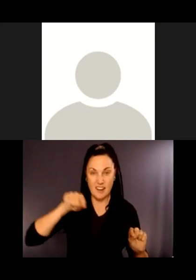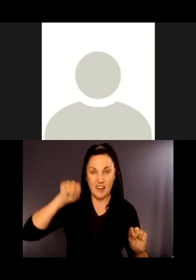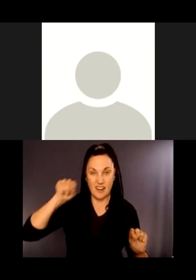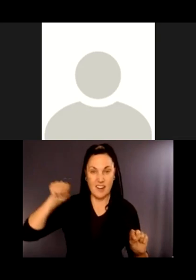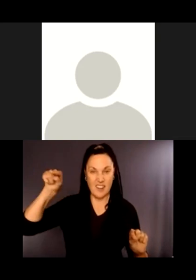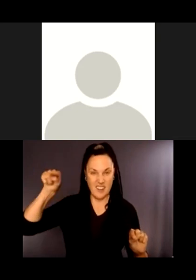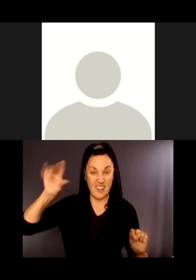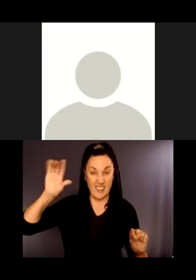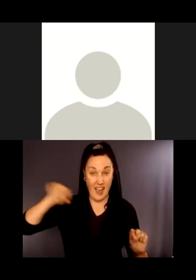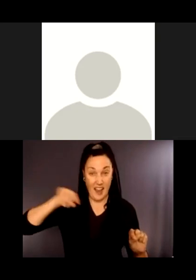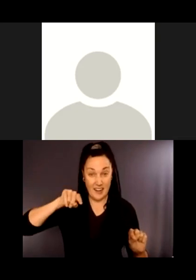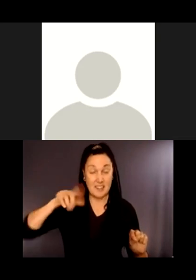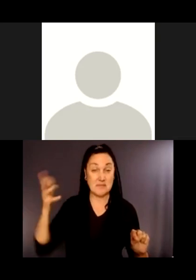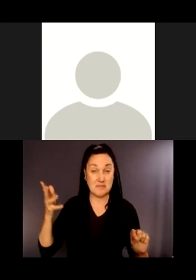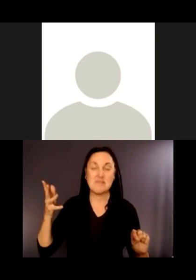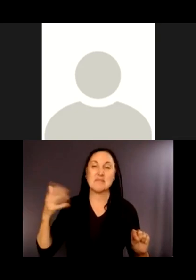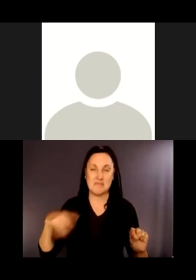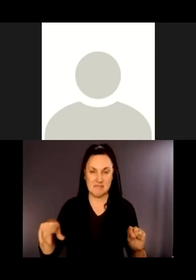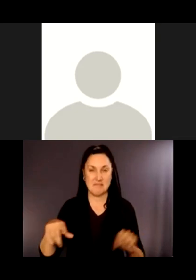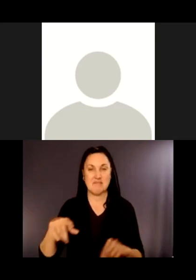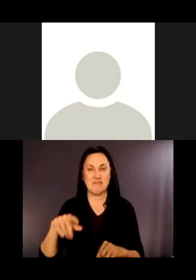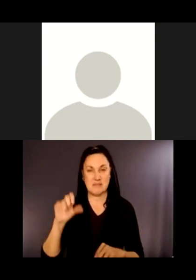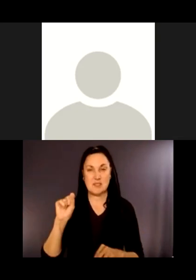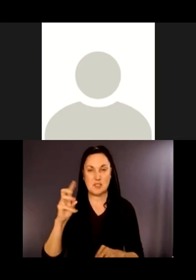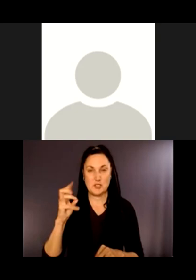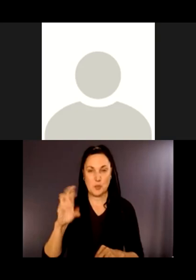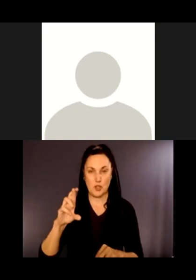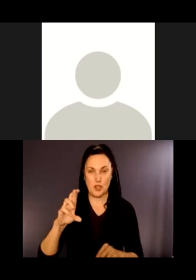That is the existing Coal Creek sewer.